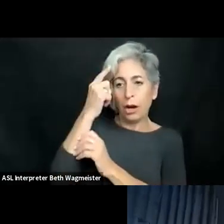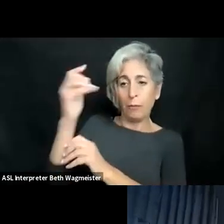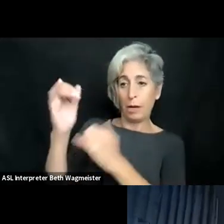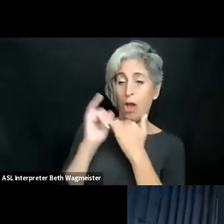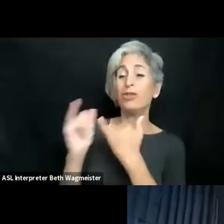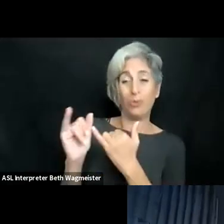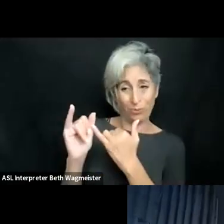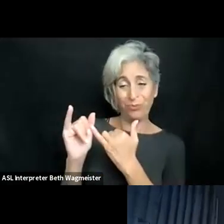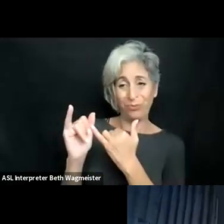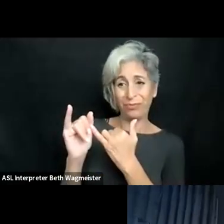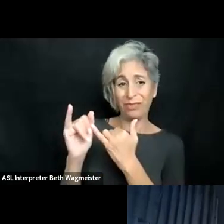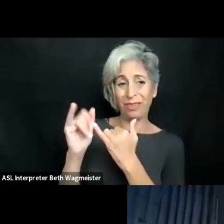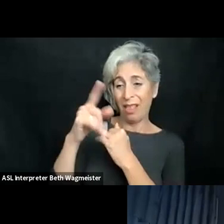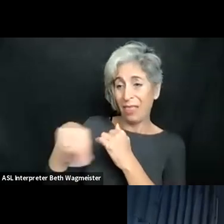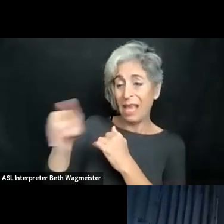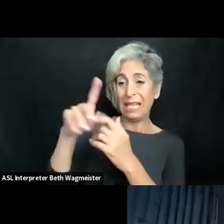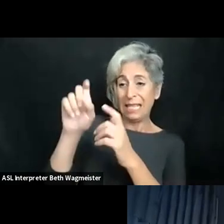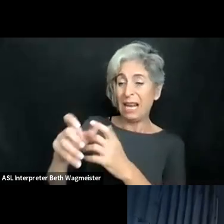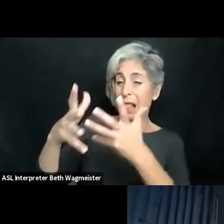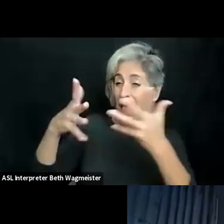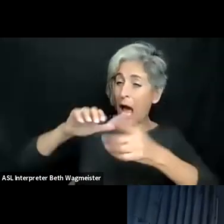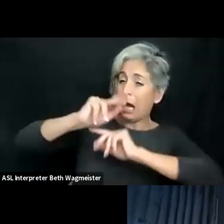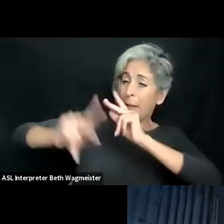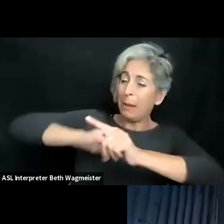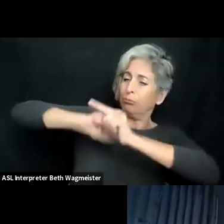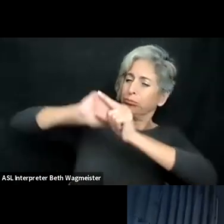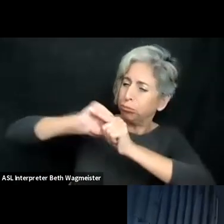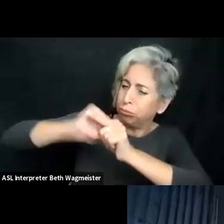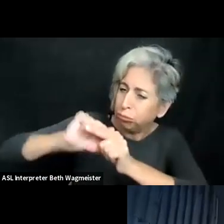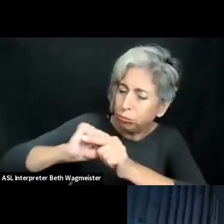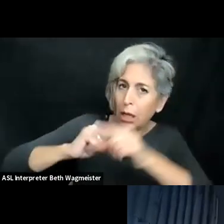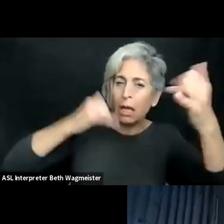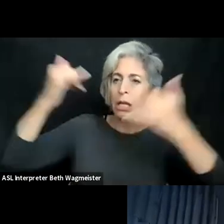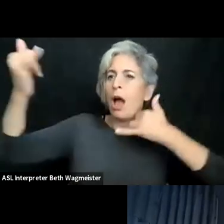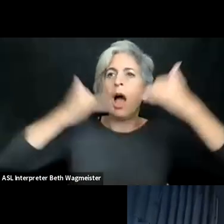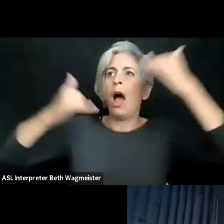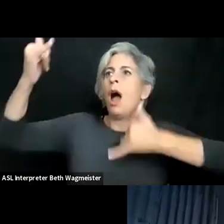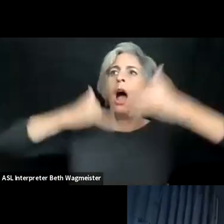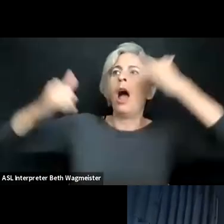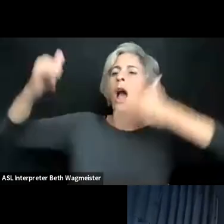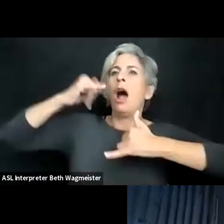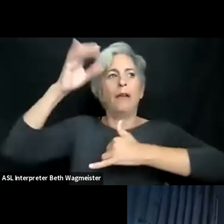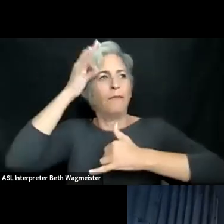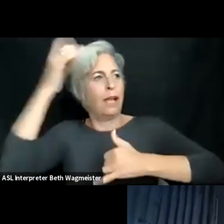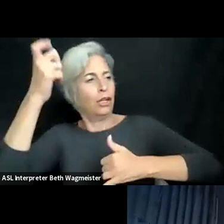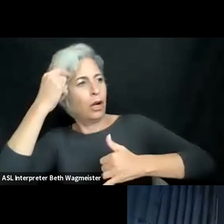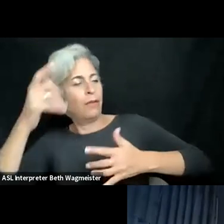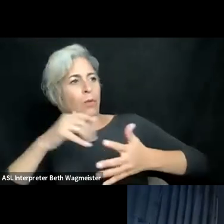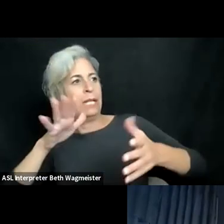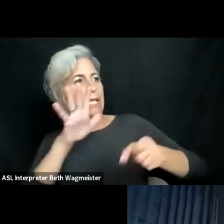accessibility and we have a lot of demand also from the federal government as well. That they need a lot of people trained --